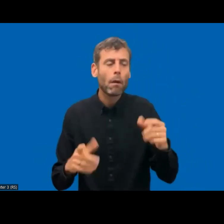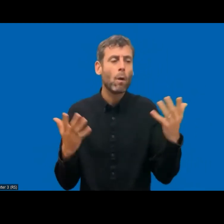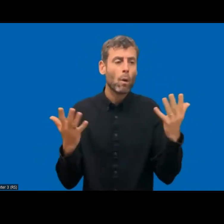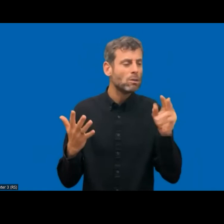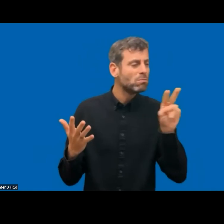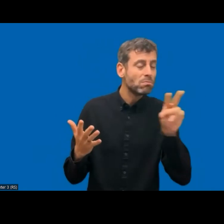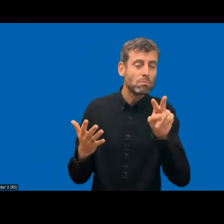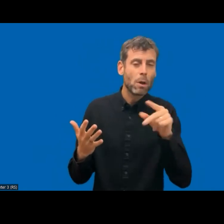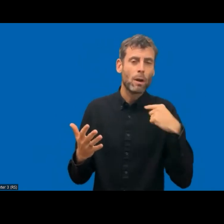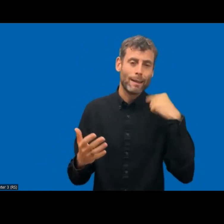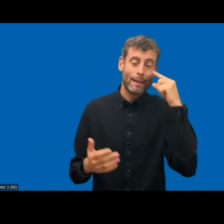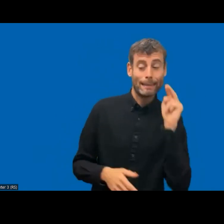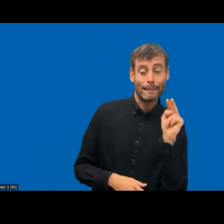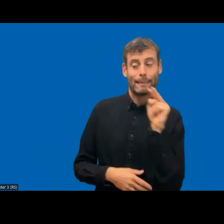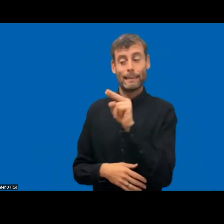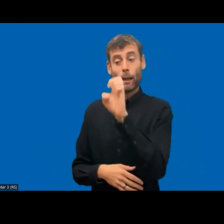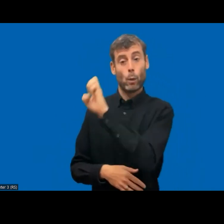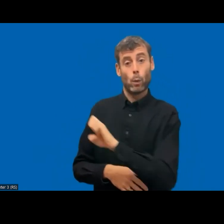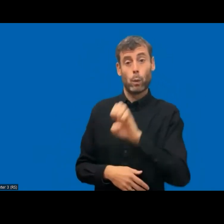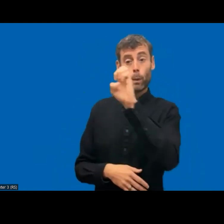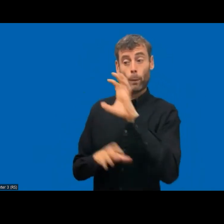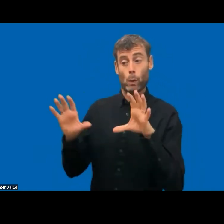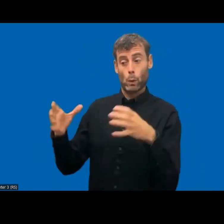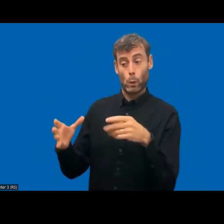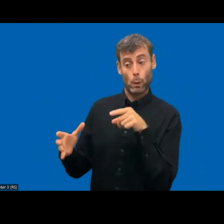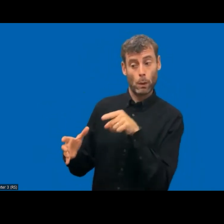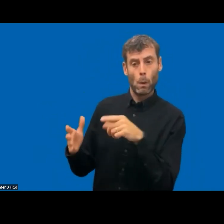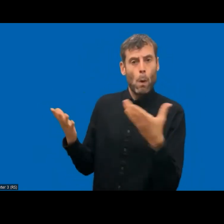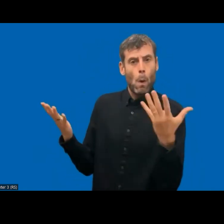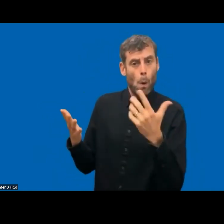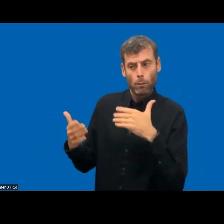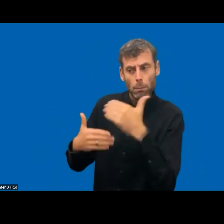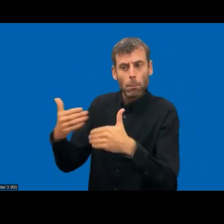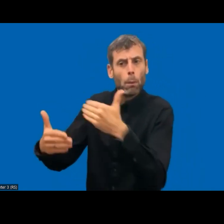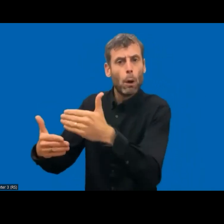that's been done. And it's a valuable input when we are not preparing our own monitoring.